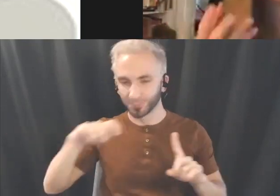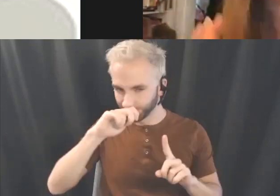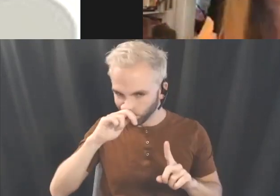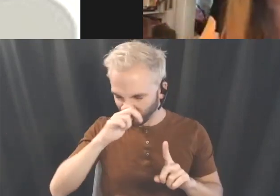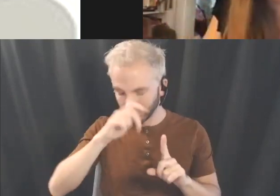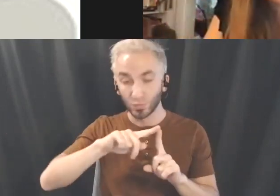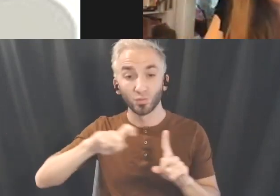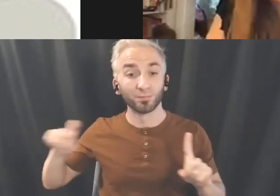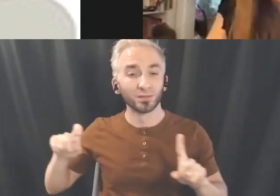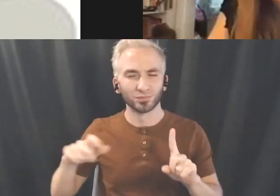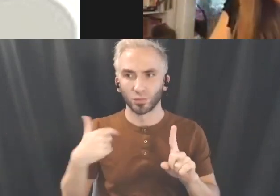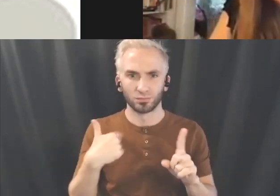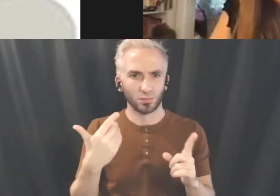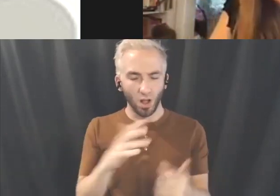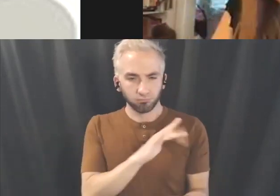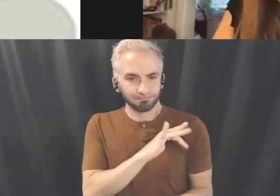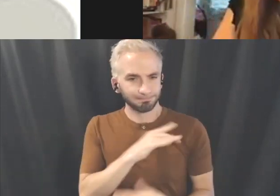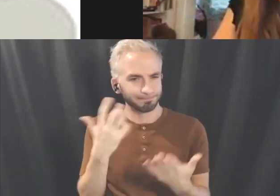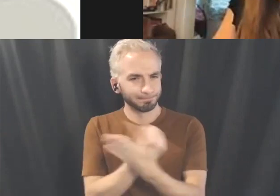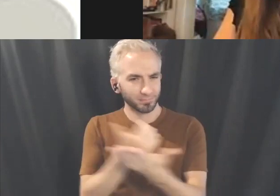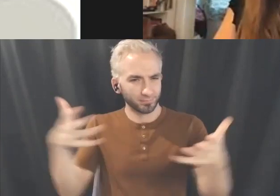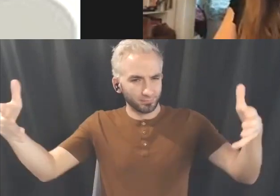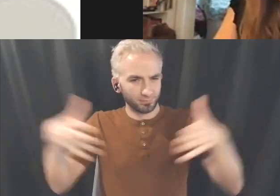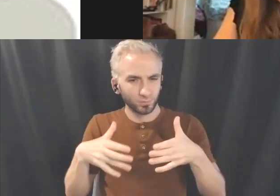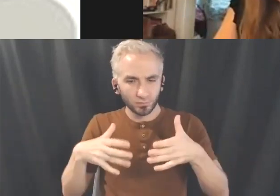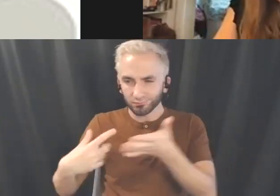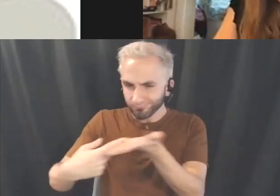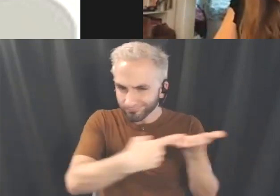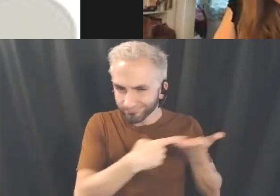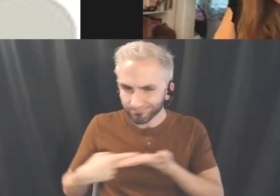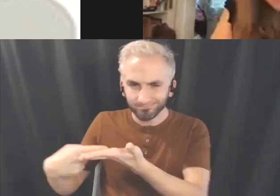conversations all together.